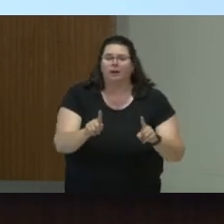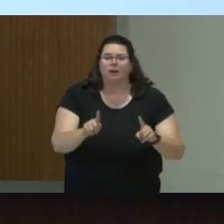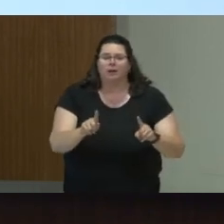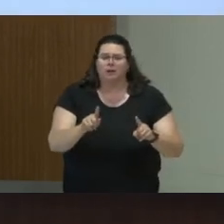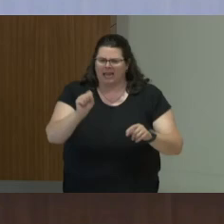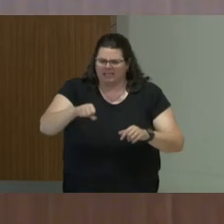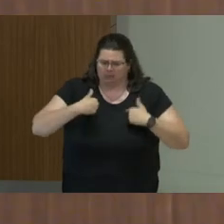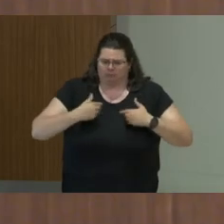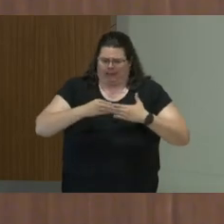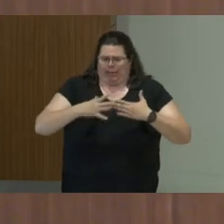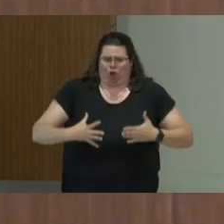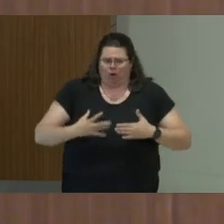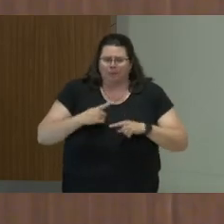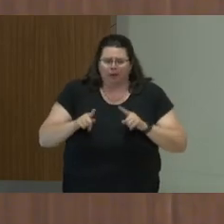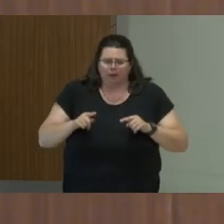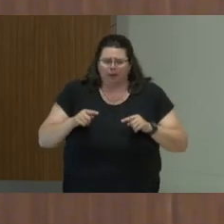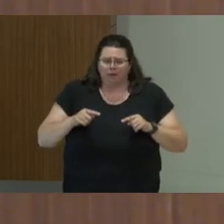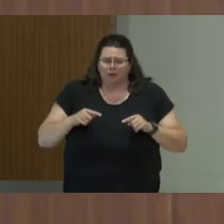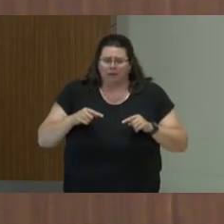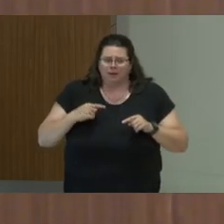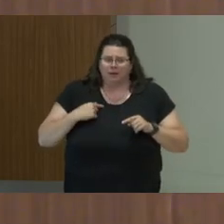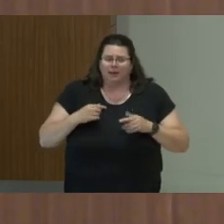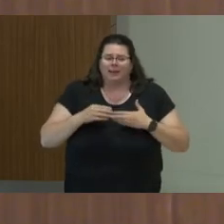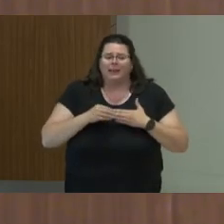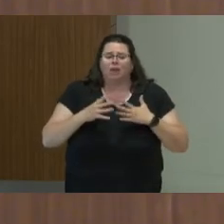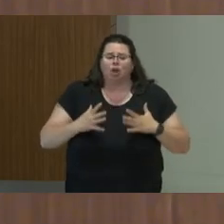where does the leader receive his information from?